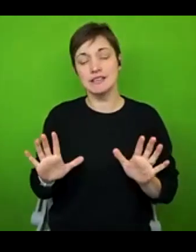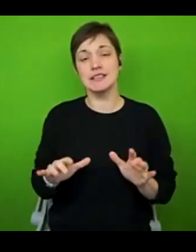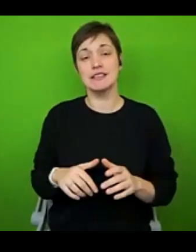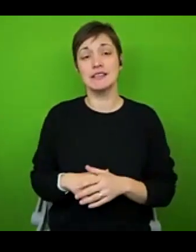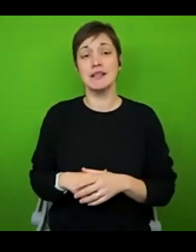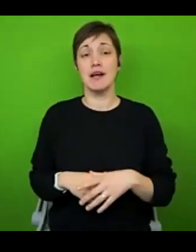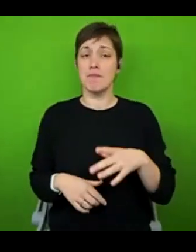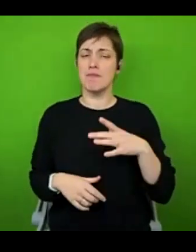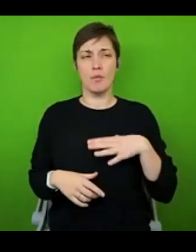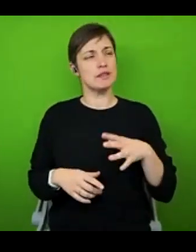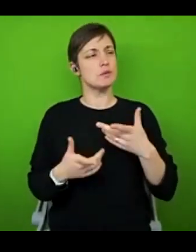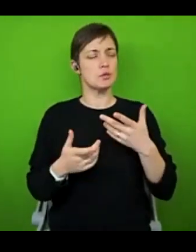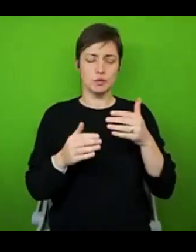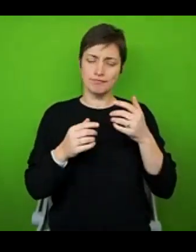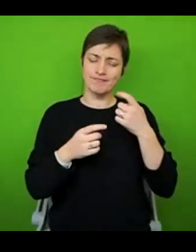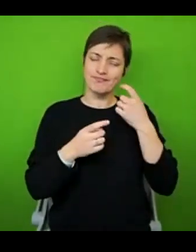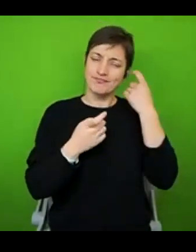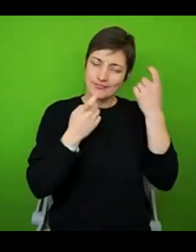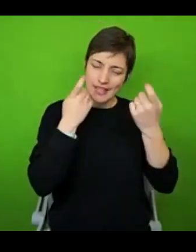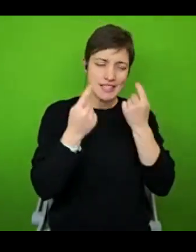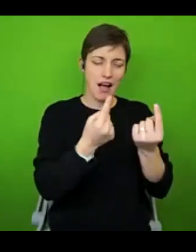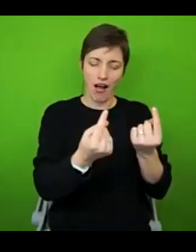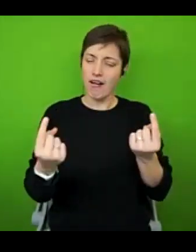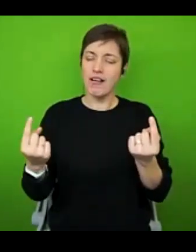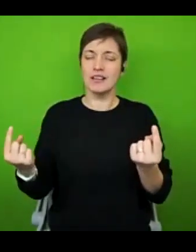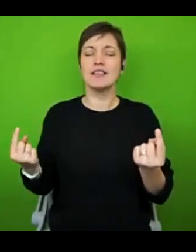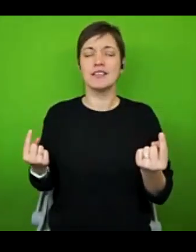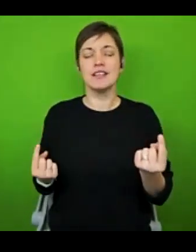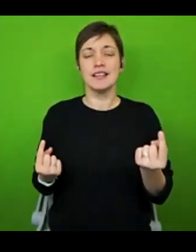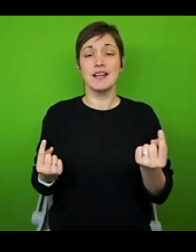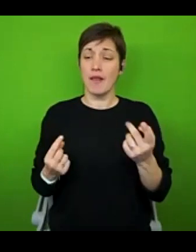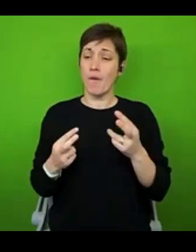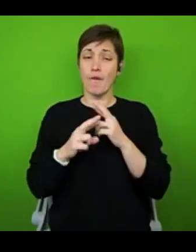mindfully as possible in the hope that you can take away the things that I'm sharing and consider how they might